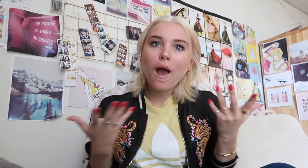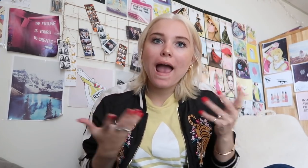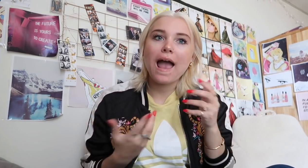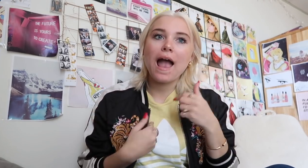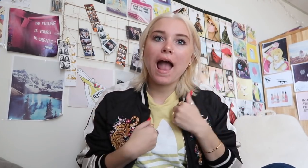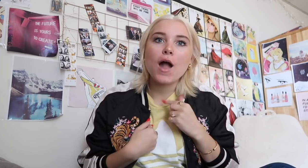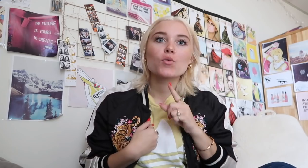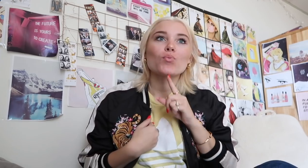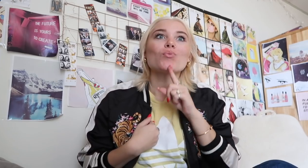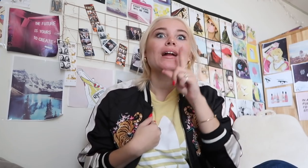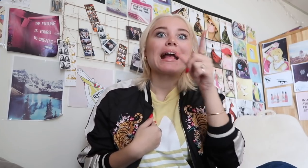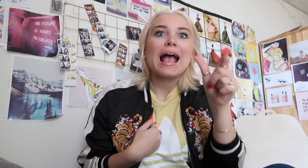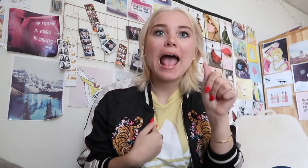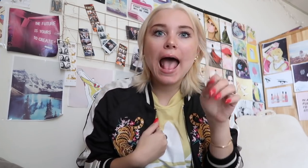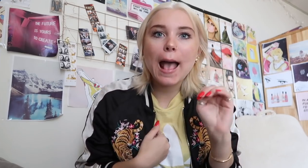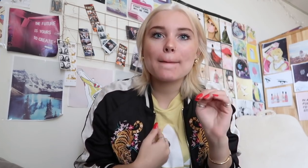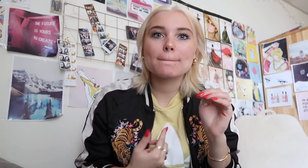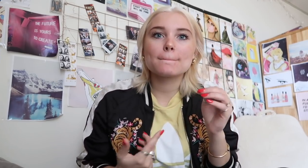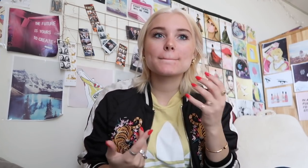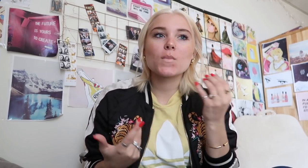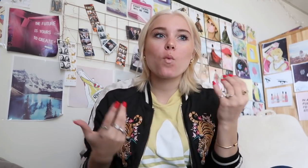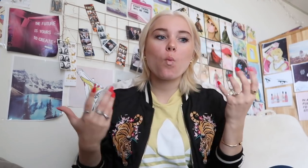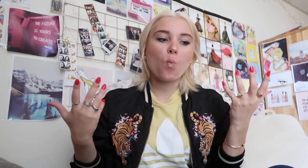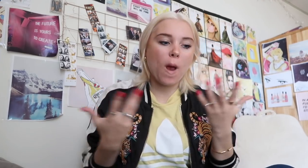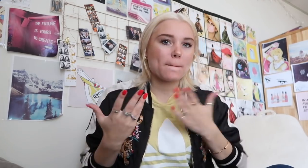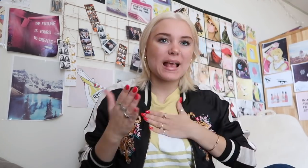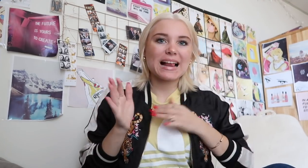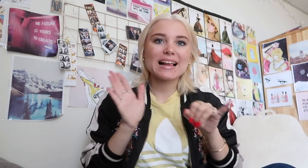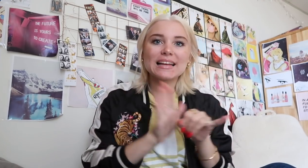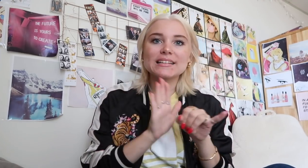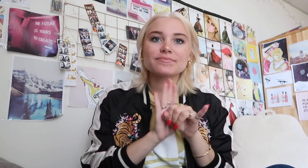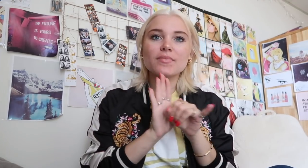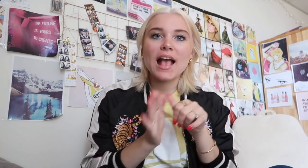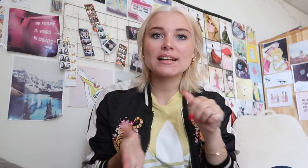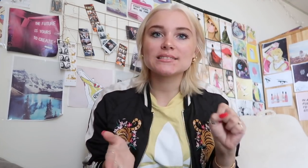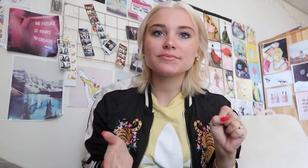about who am I really what is my identity